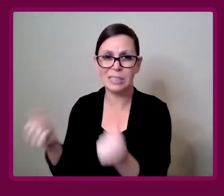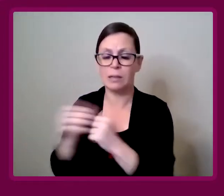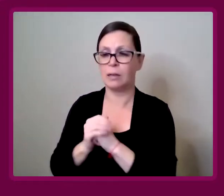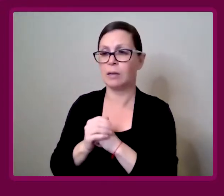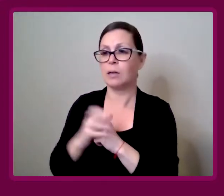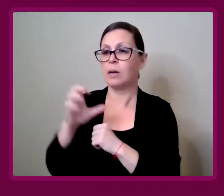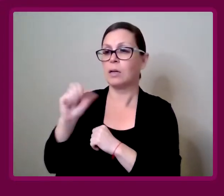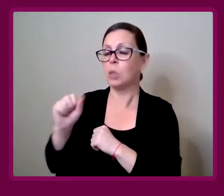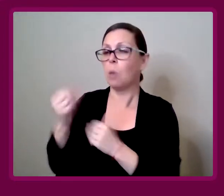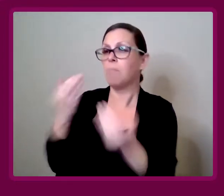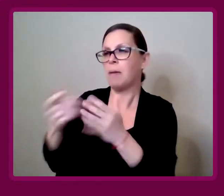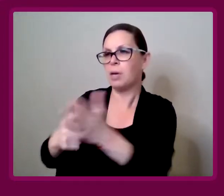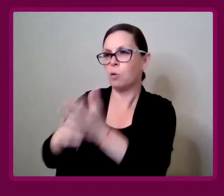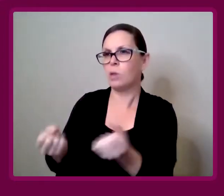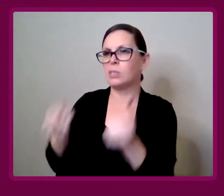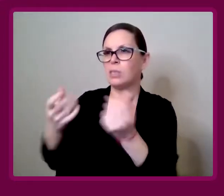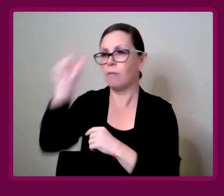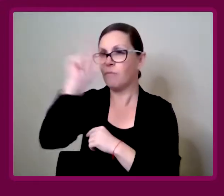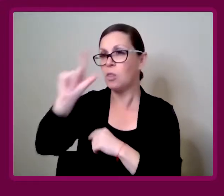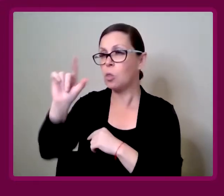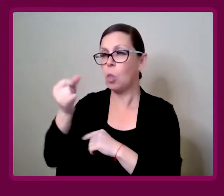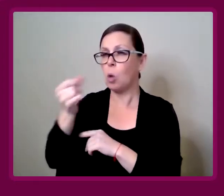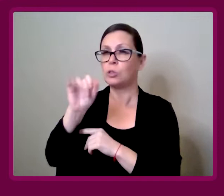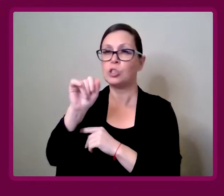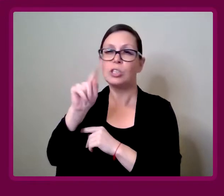It might be a little bit of logistics.